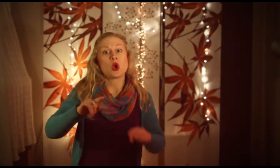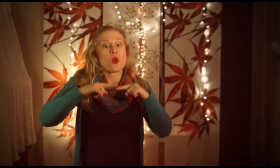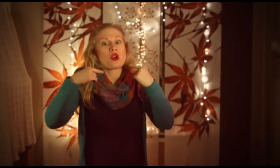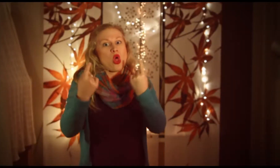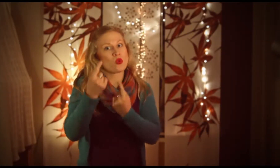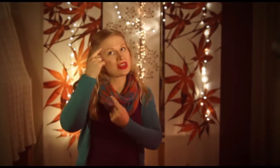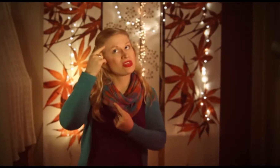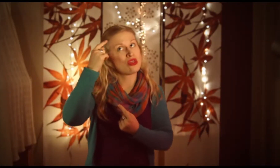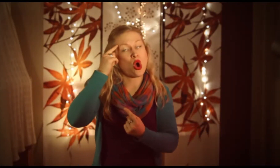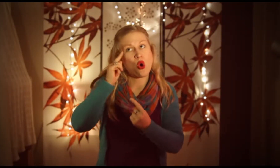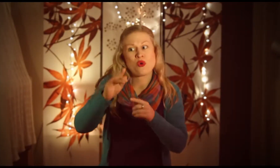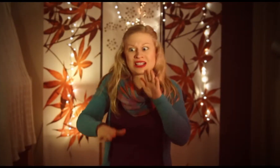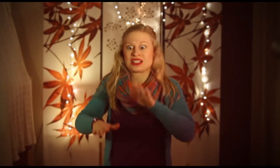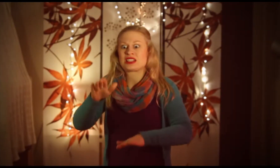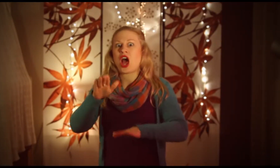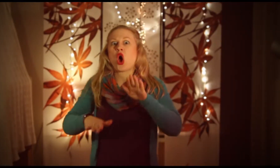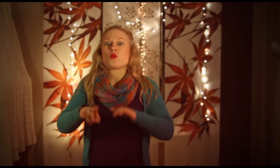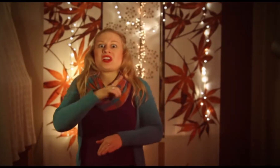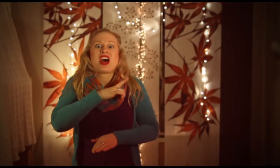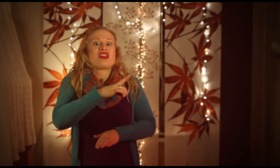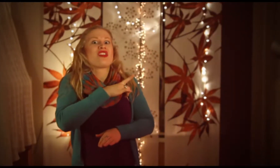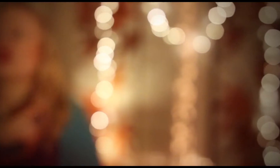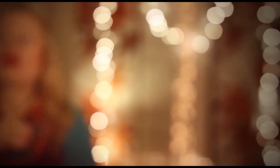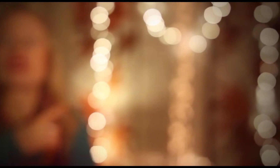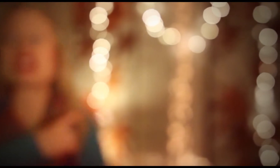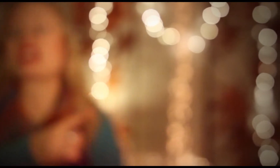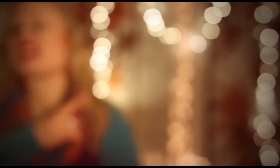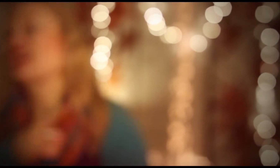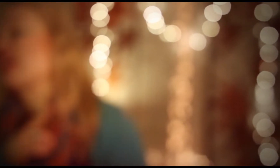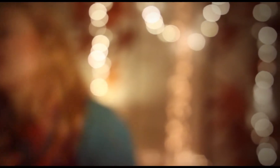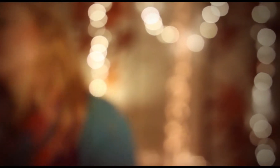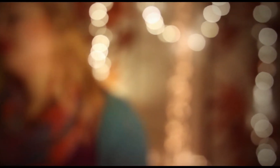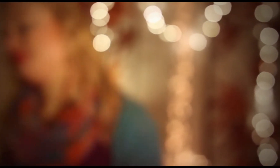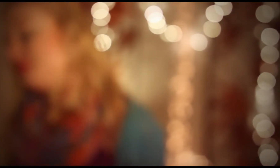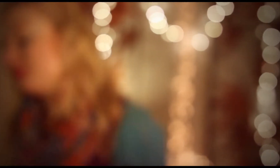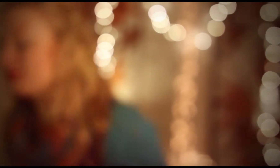when all we know is doubt and fear,